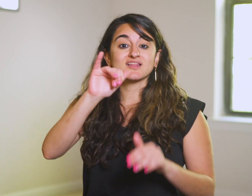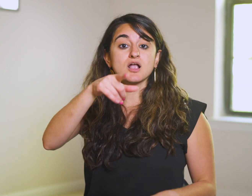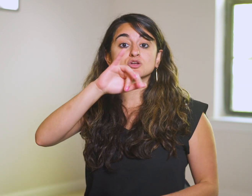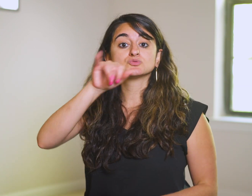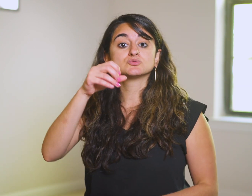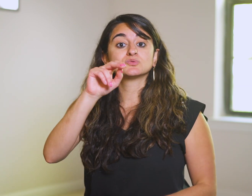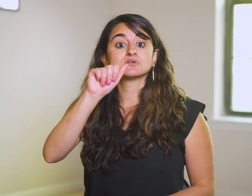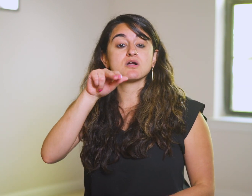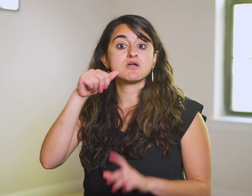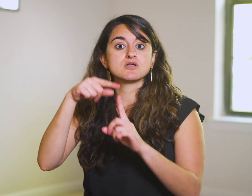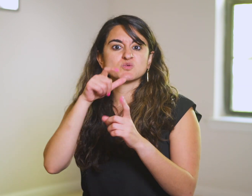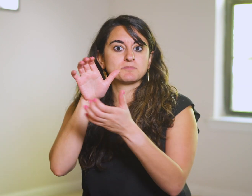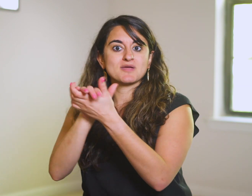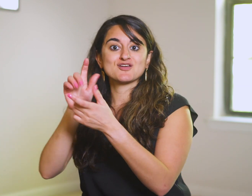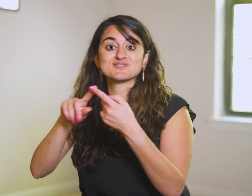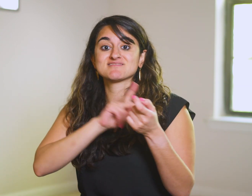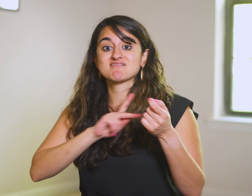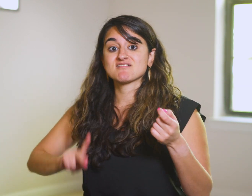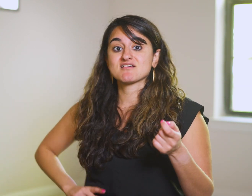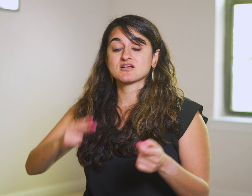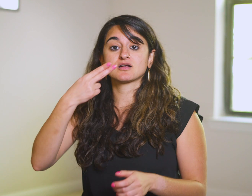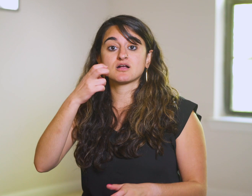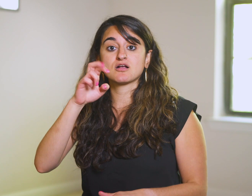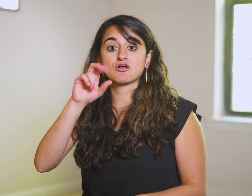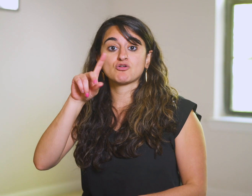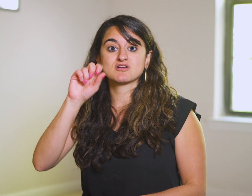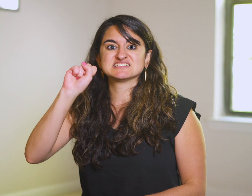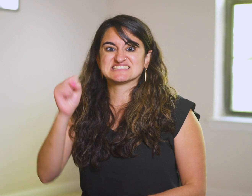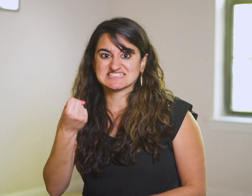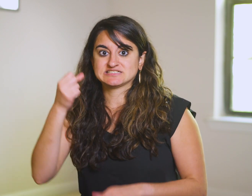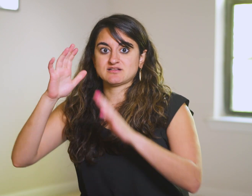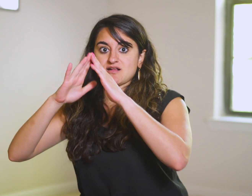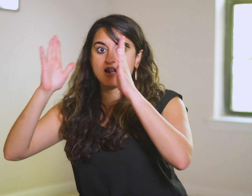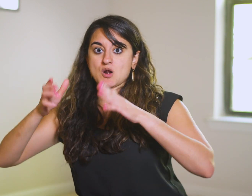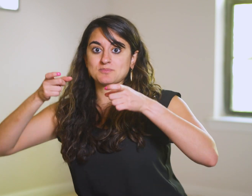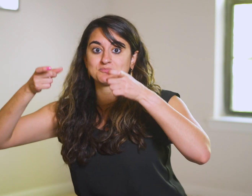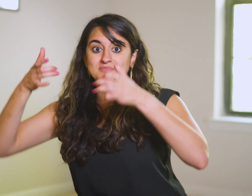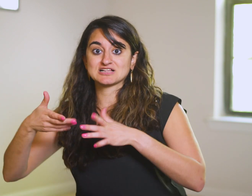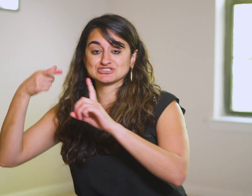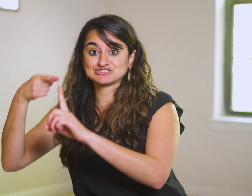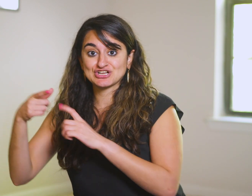like Joanna, who is married to King Herod’s household manager,